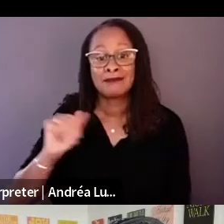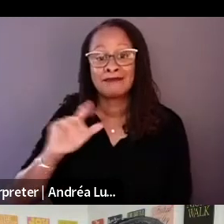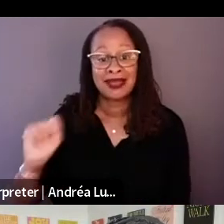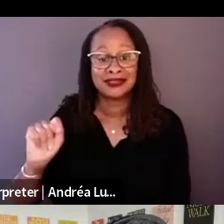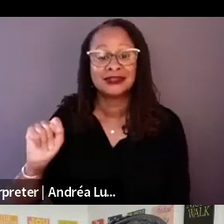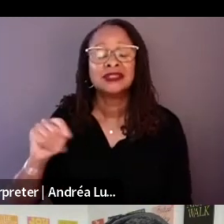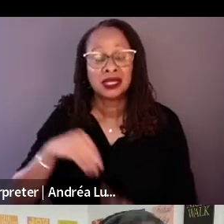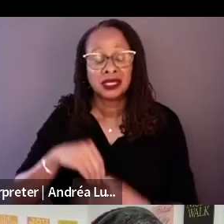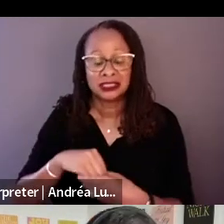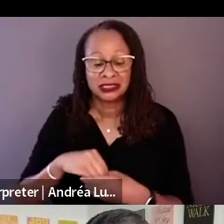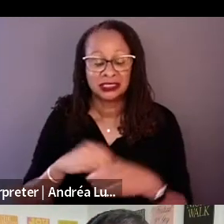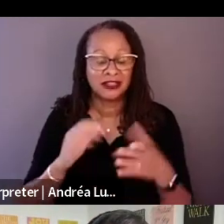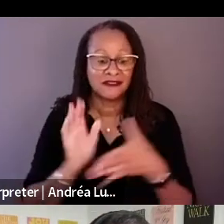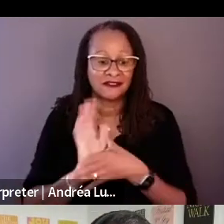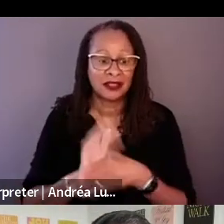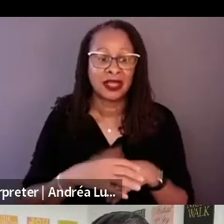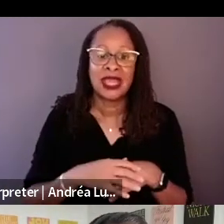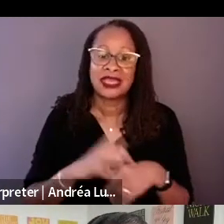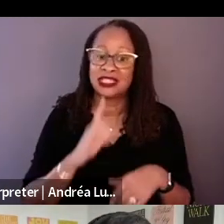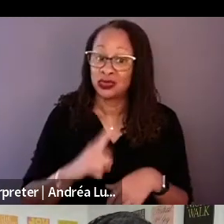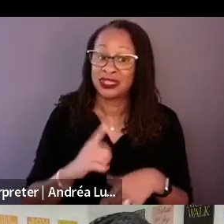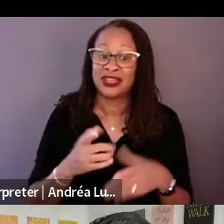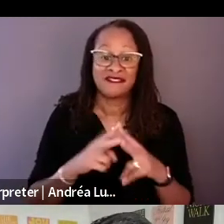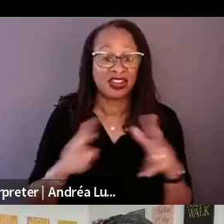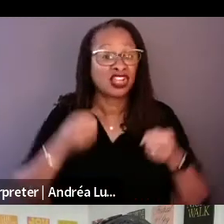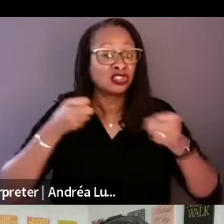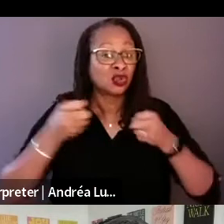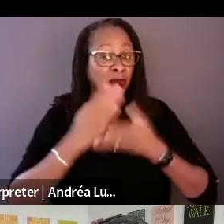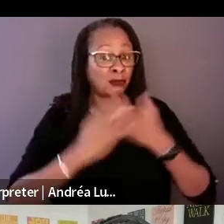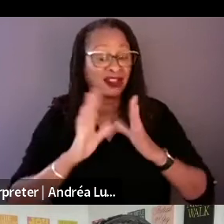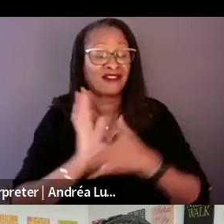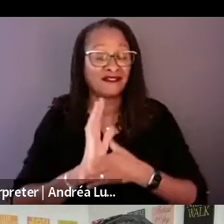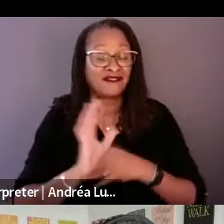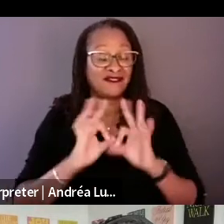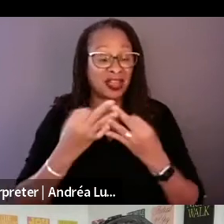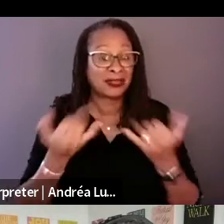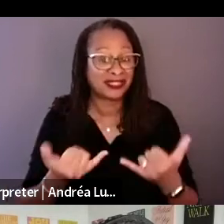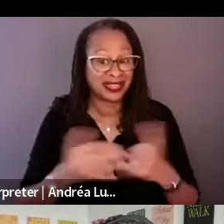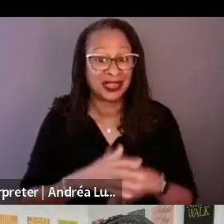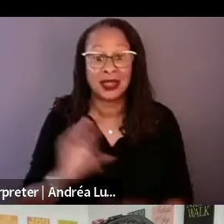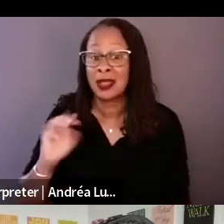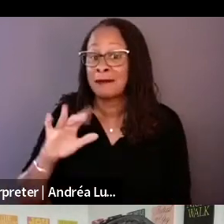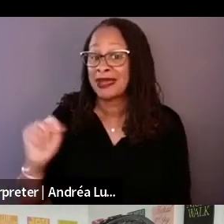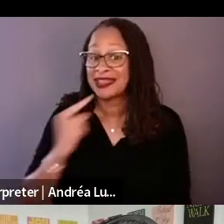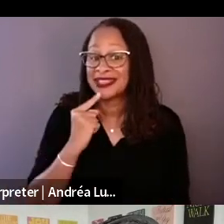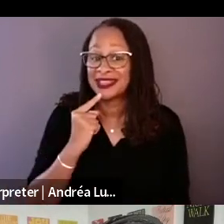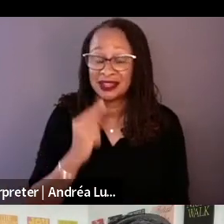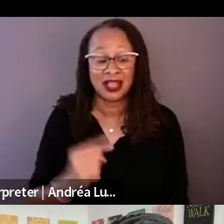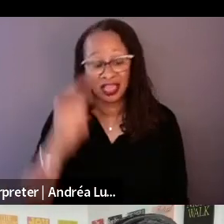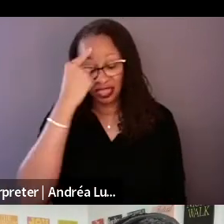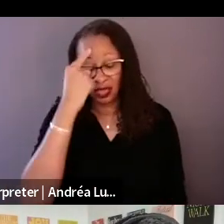He had said that at first he thought the film was going to be 50% good and 50% bad.